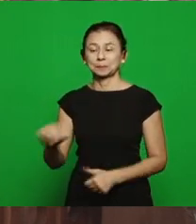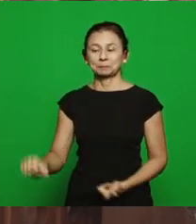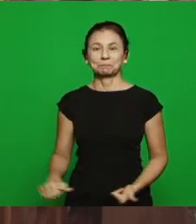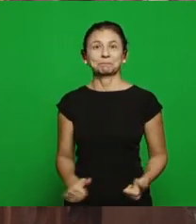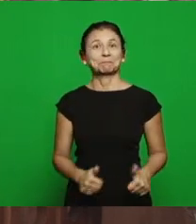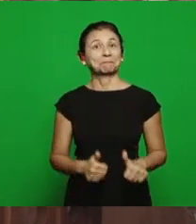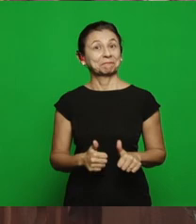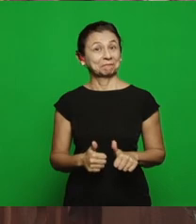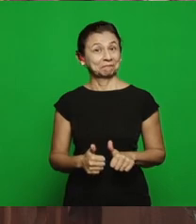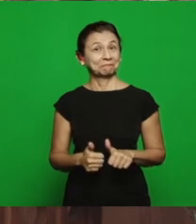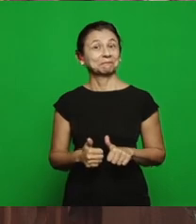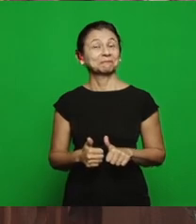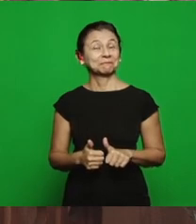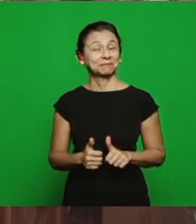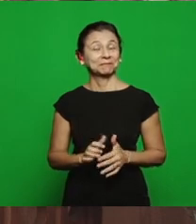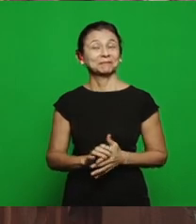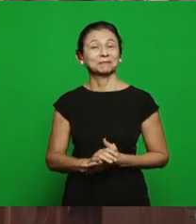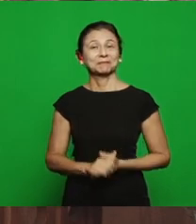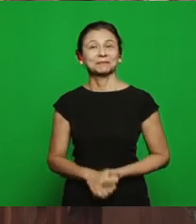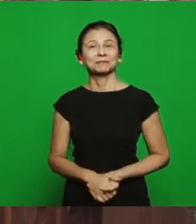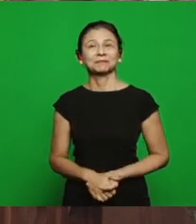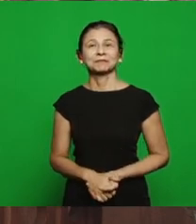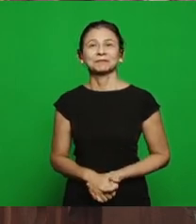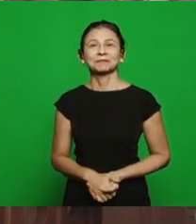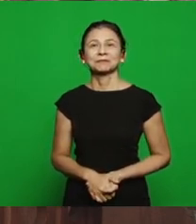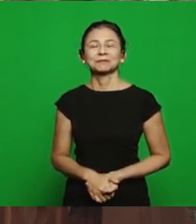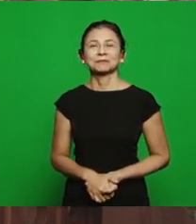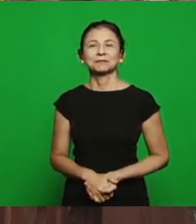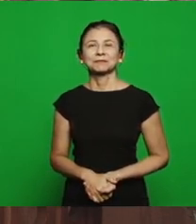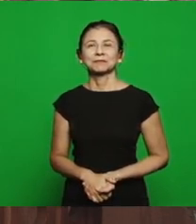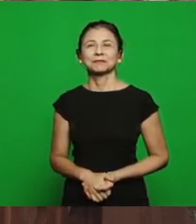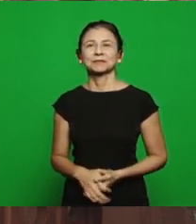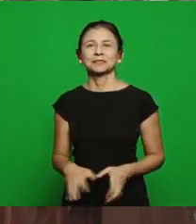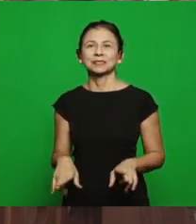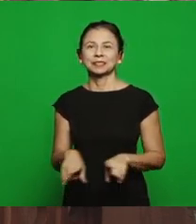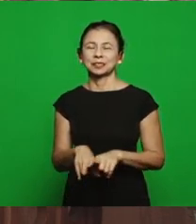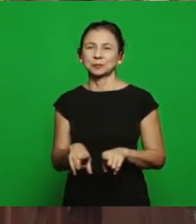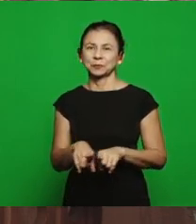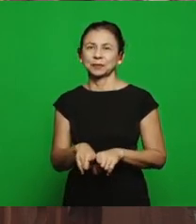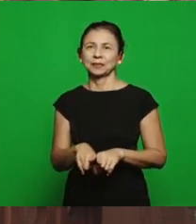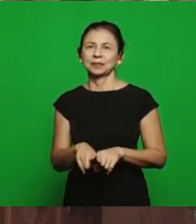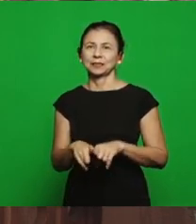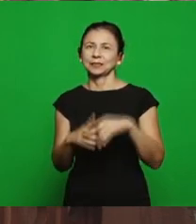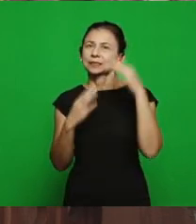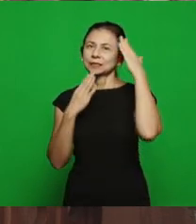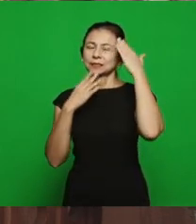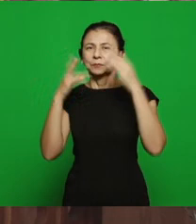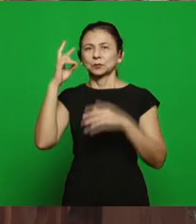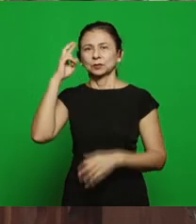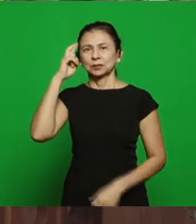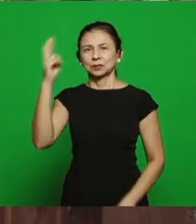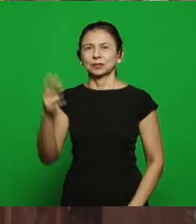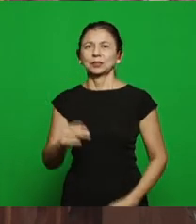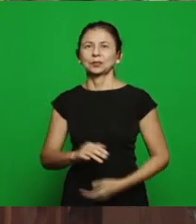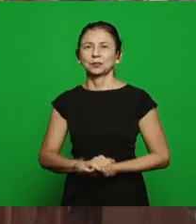and praise the Lord for the empowerment, by the ordination of pastor André in Brasilia and